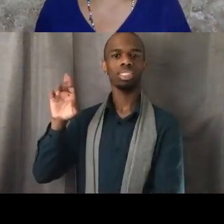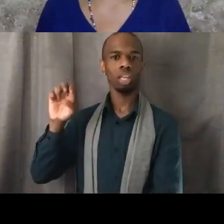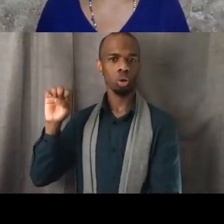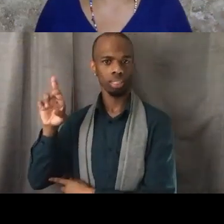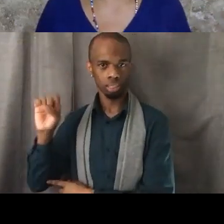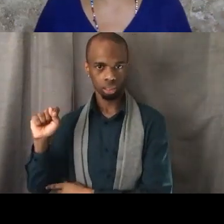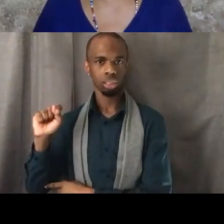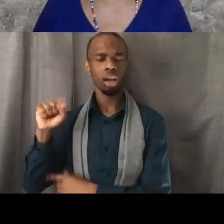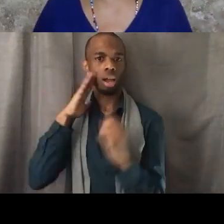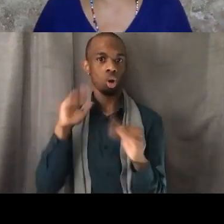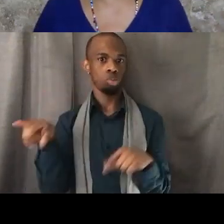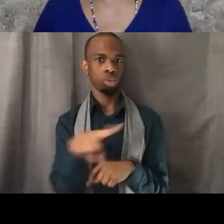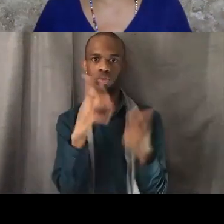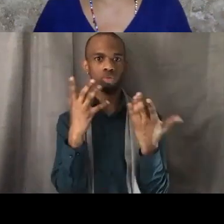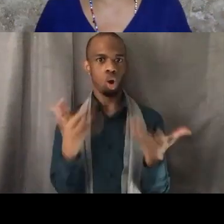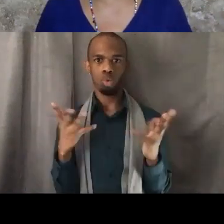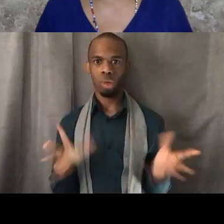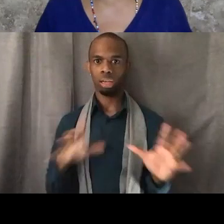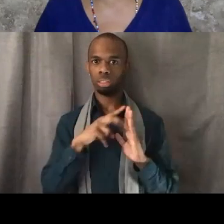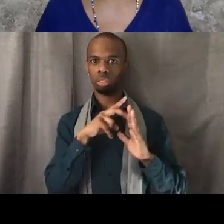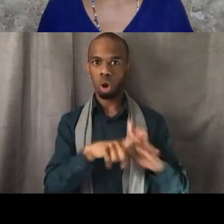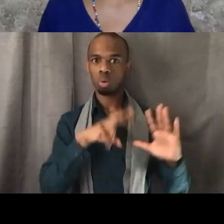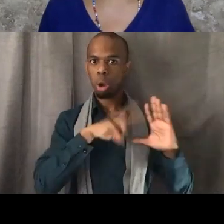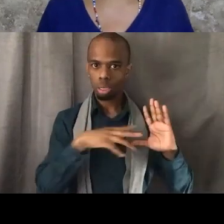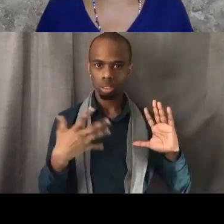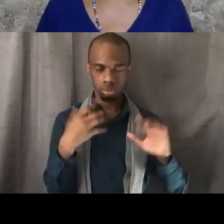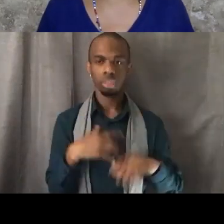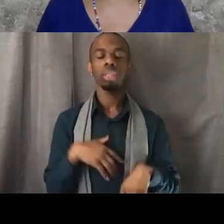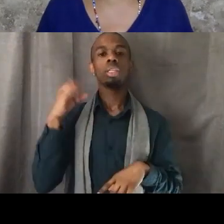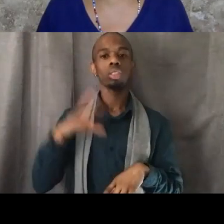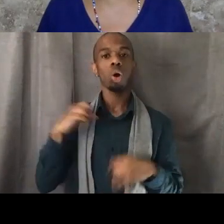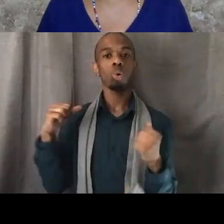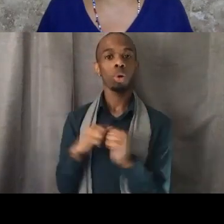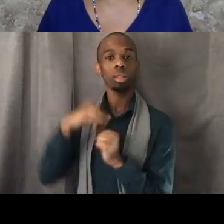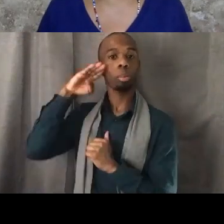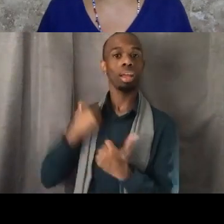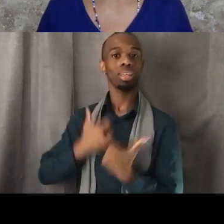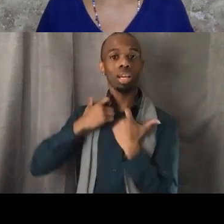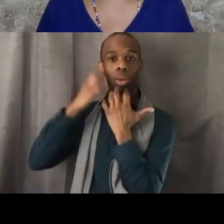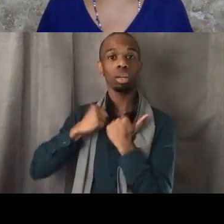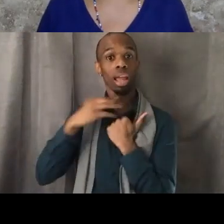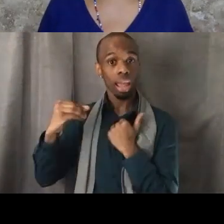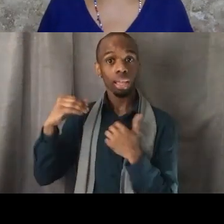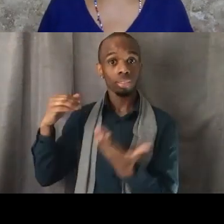We're talking about the birth of Black Lives Matter and really Patrisse coming to a point of recognizing